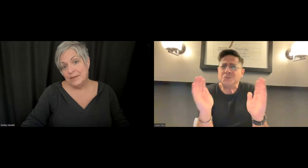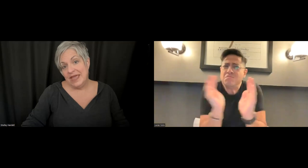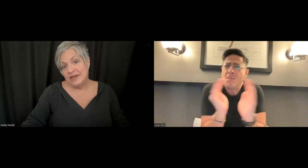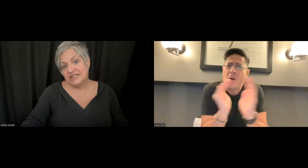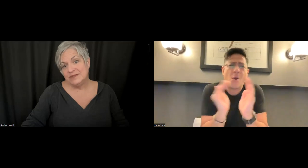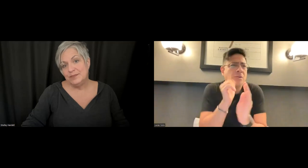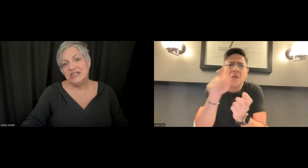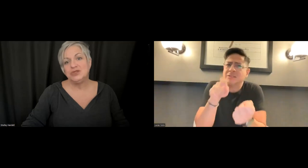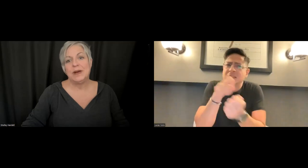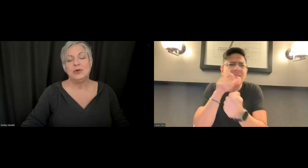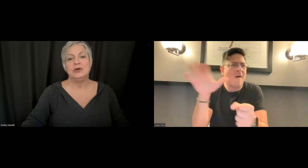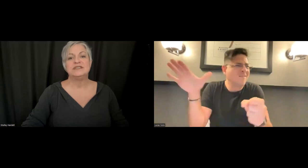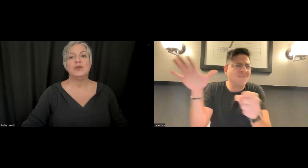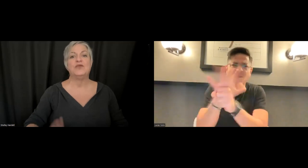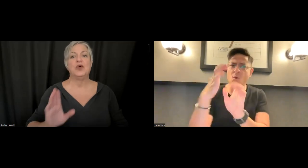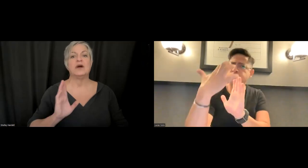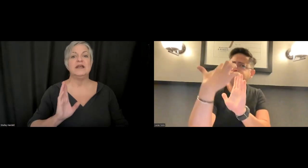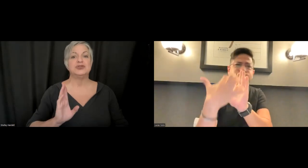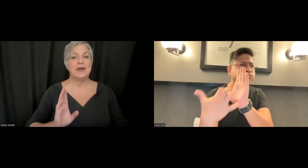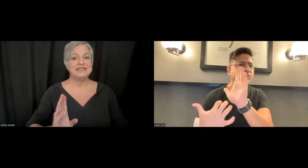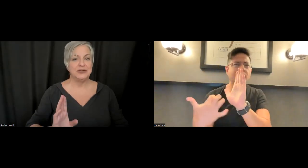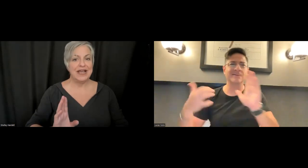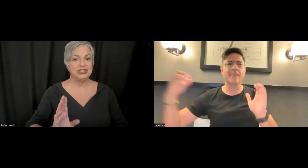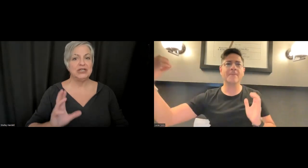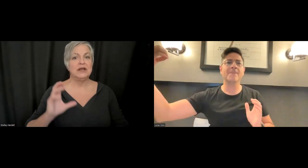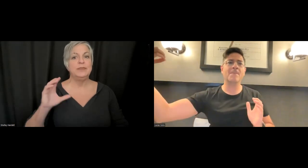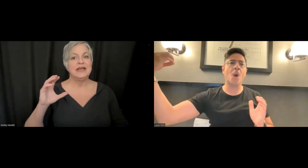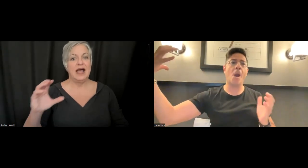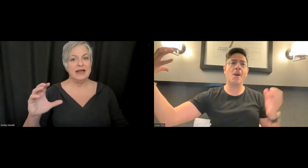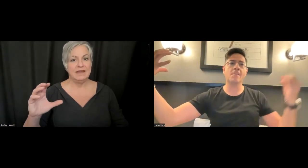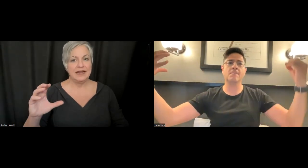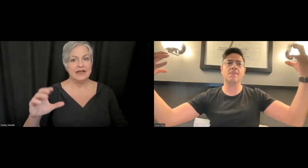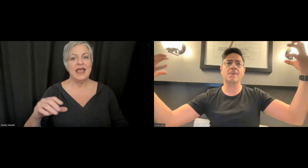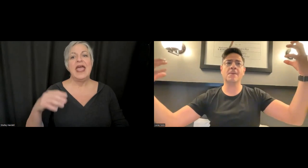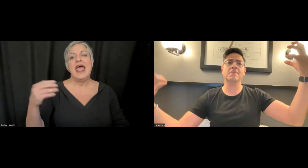maybe speech bubbles for direct interaction being highlighted,